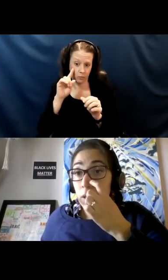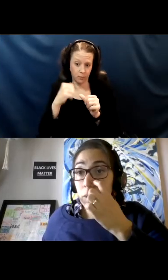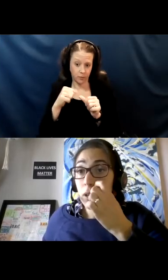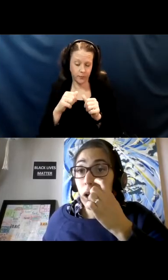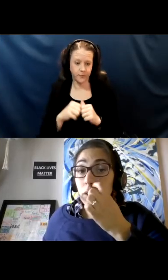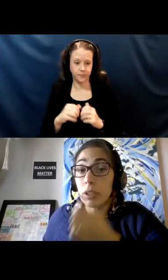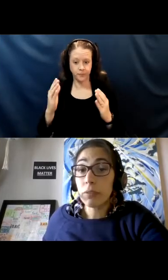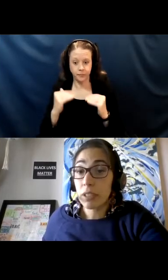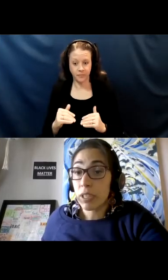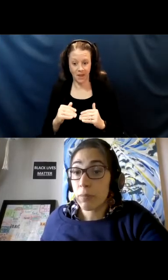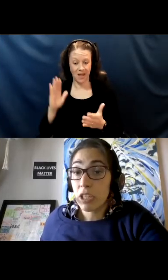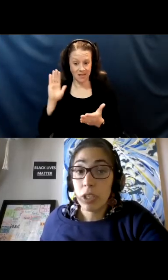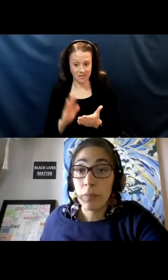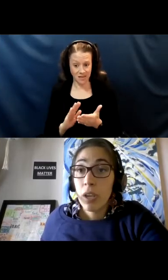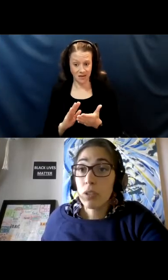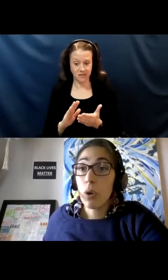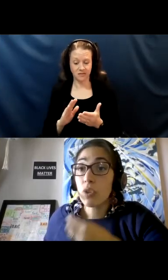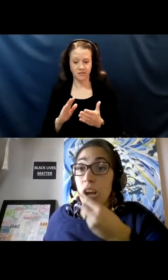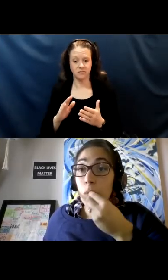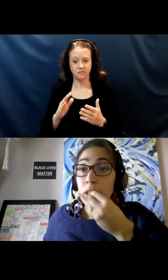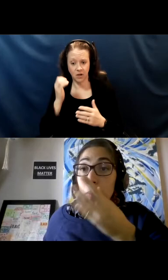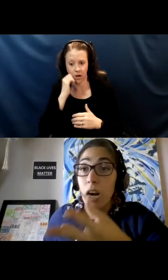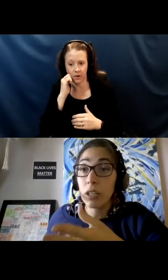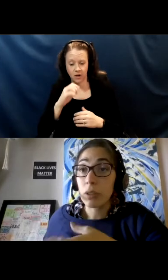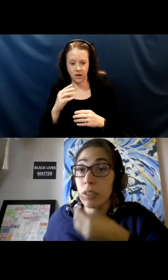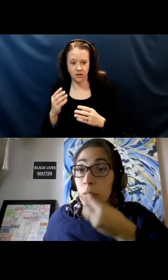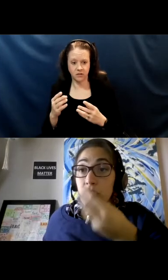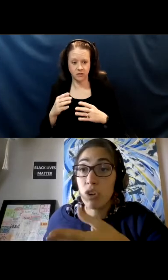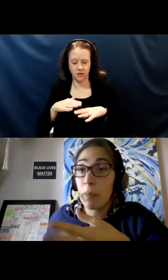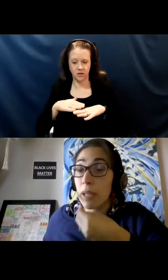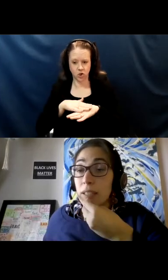is what's called surface transmission. So someone's particle someone's droplets,